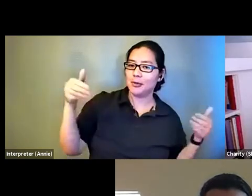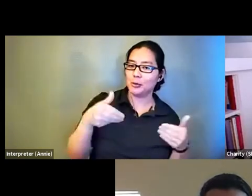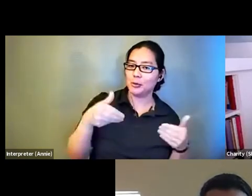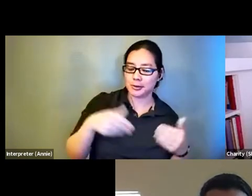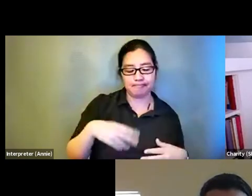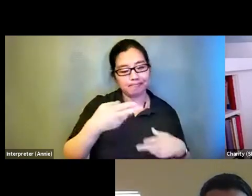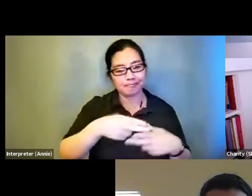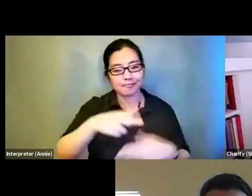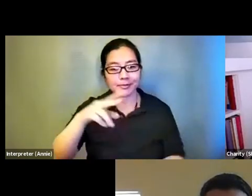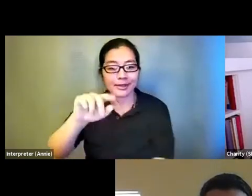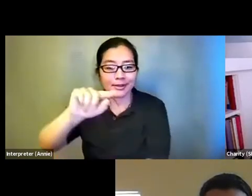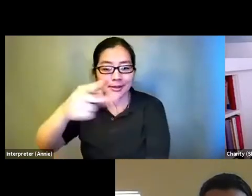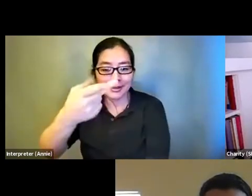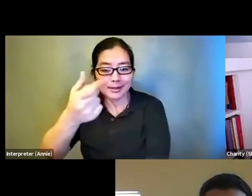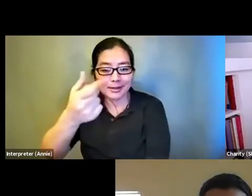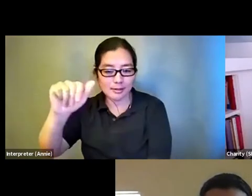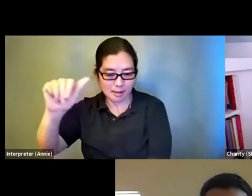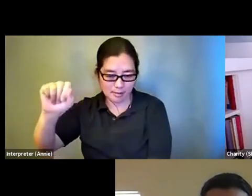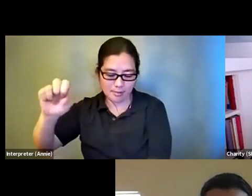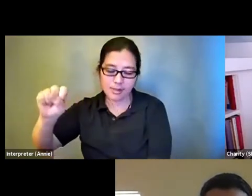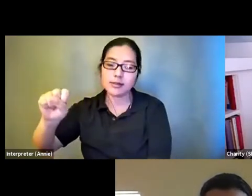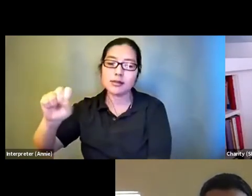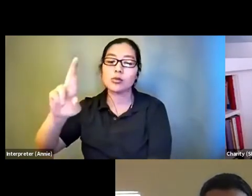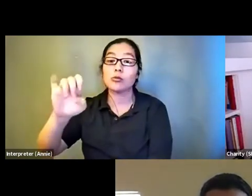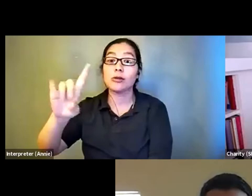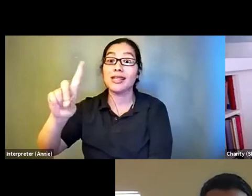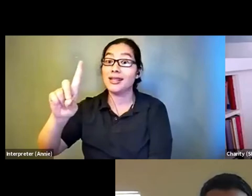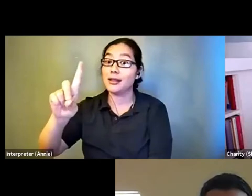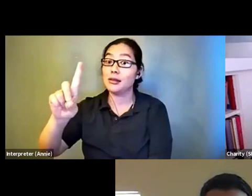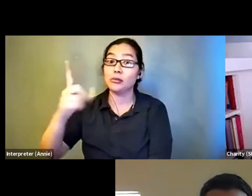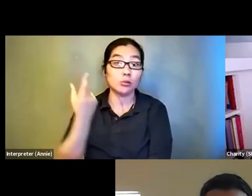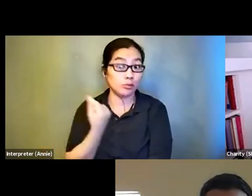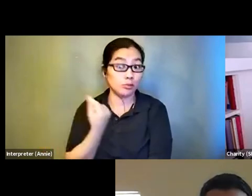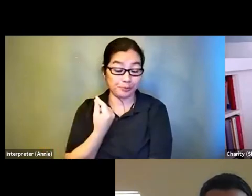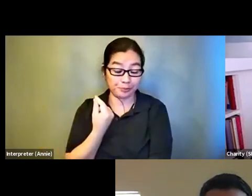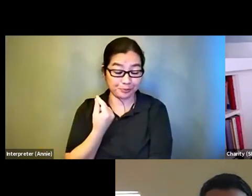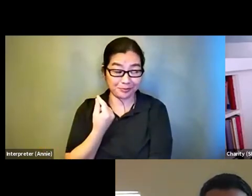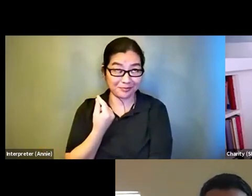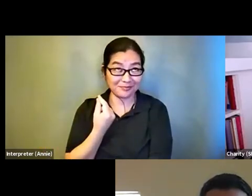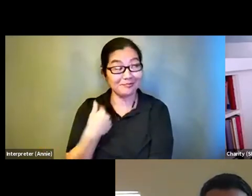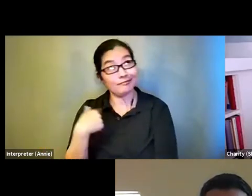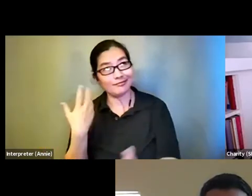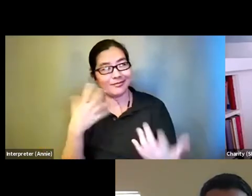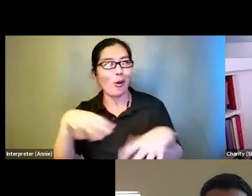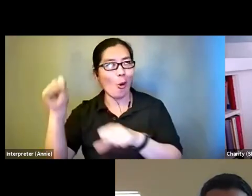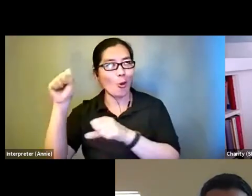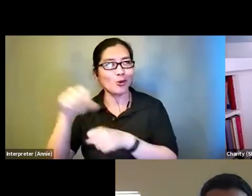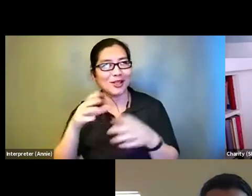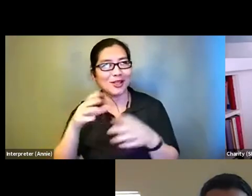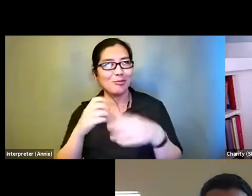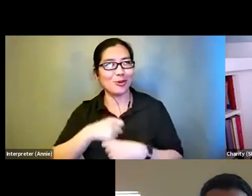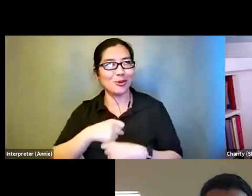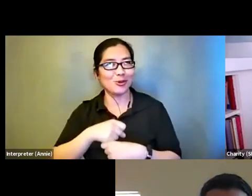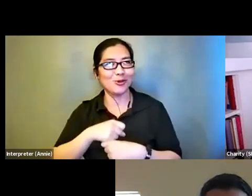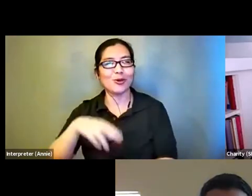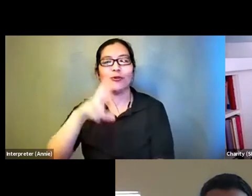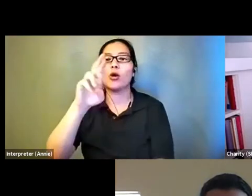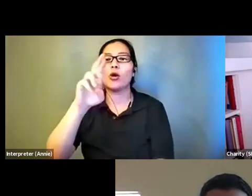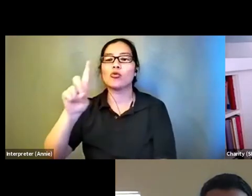Thomas Reid. I'm a, the host and producers of Reid My Mind radio a podcast